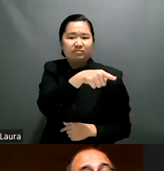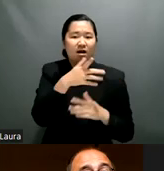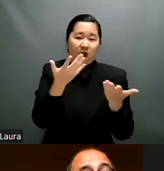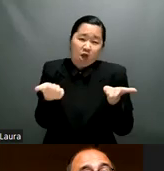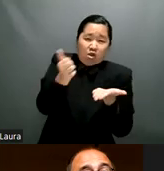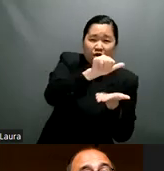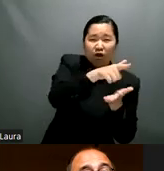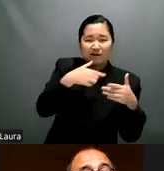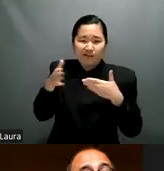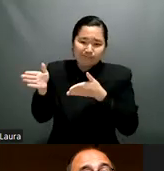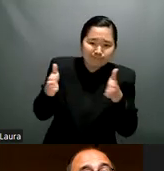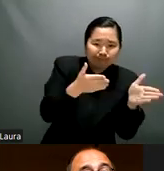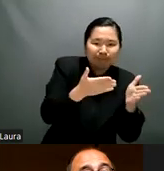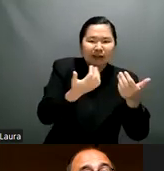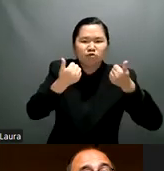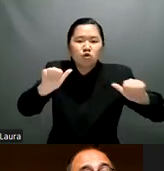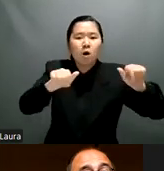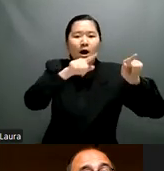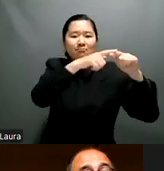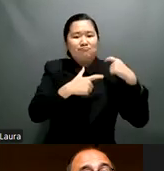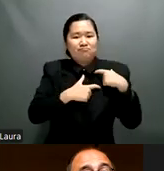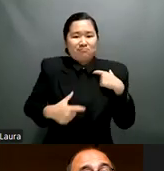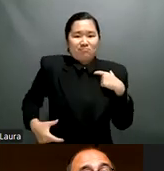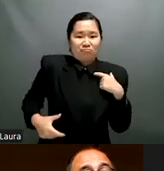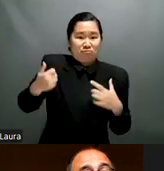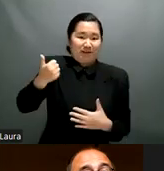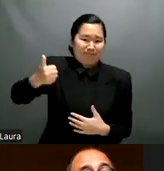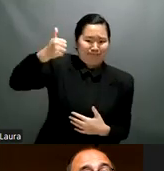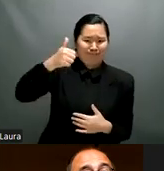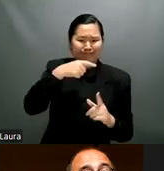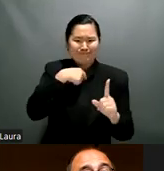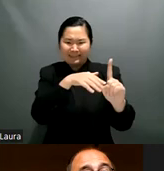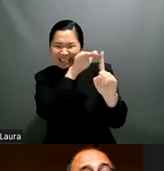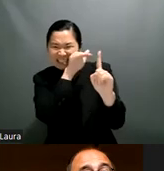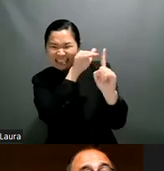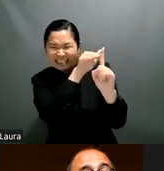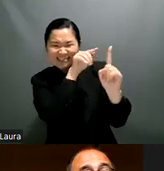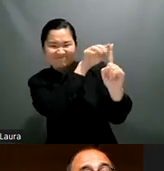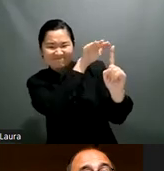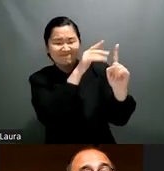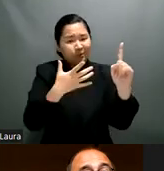we started to use the term of deprecation of liberty we started to use the arbitrary detention